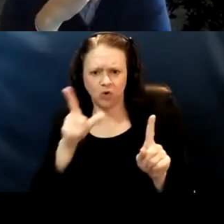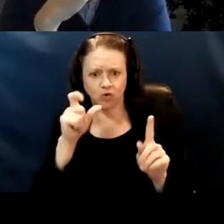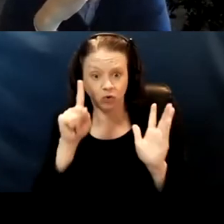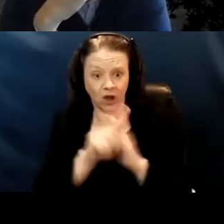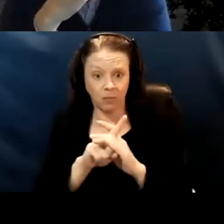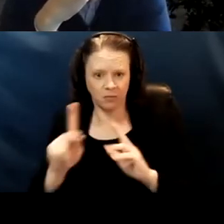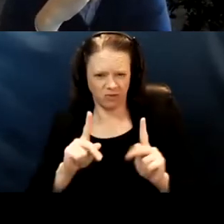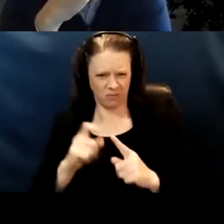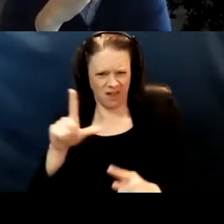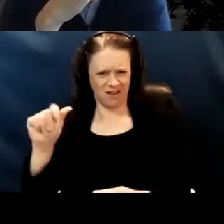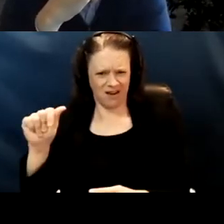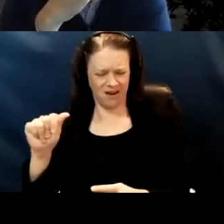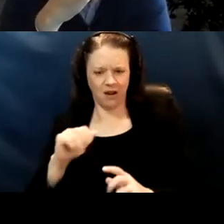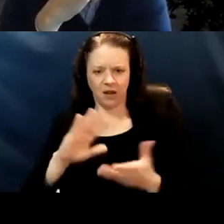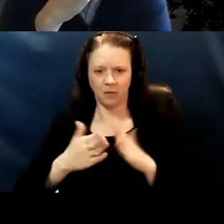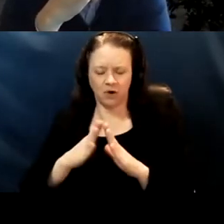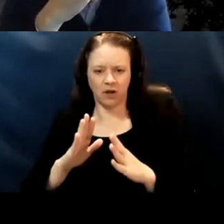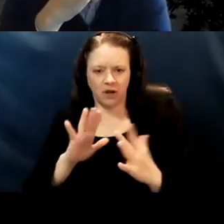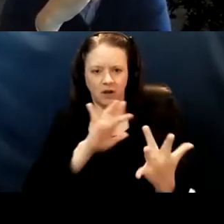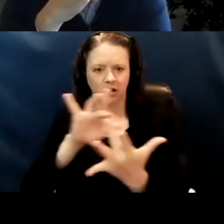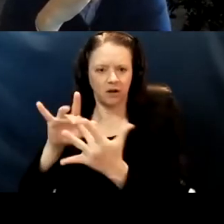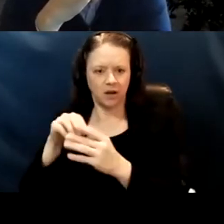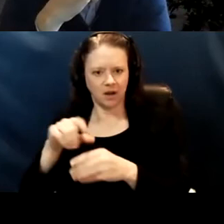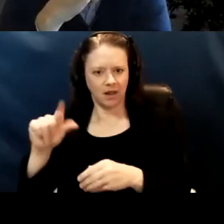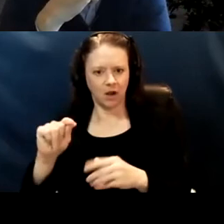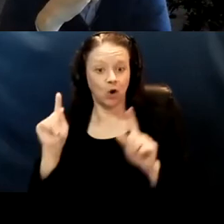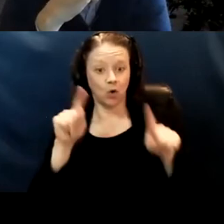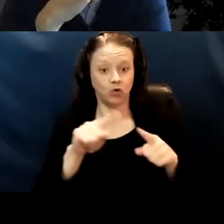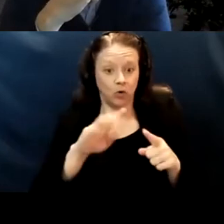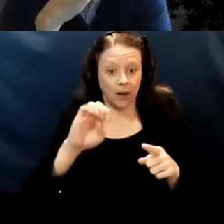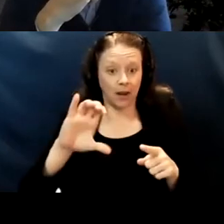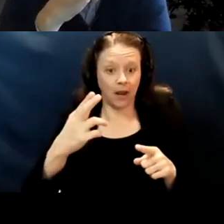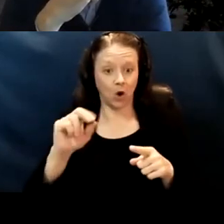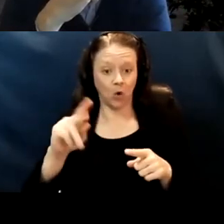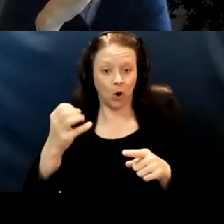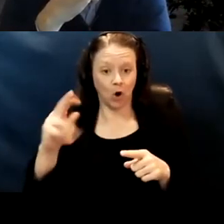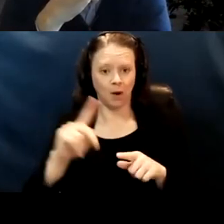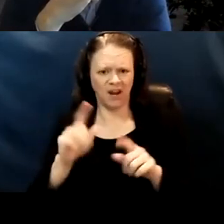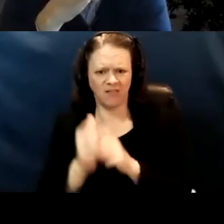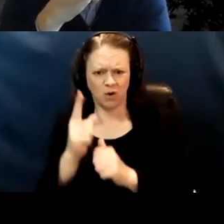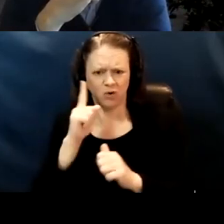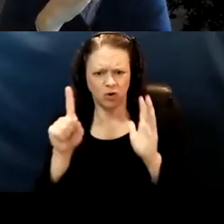Community in-reach Los Angeles. We're gonna go to Echo Park. And suddenly everybody who shows up at the vaccine clinic at Echo Park does not look